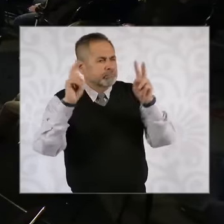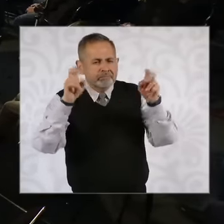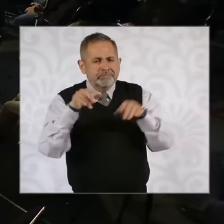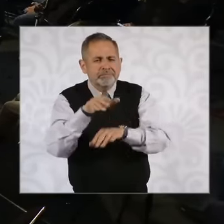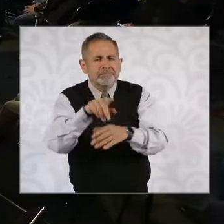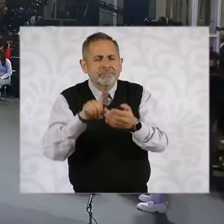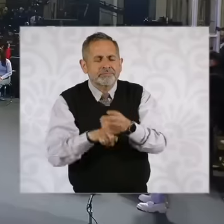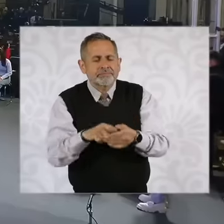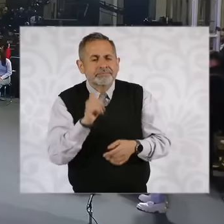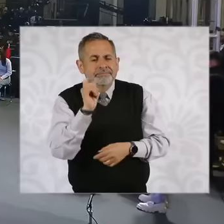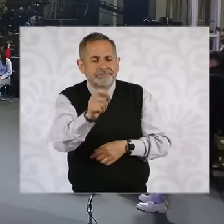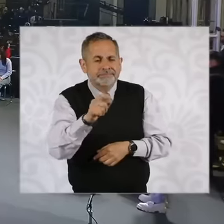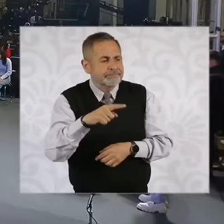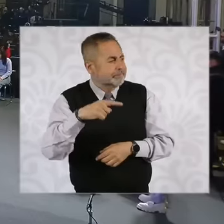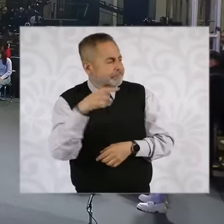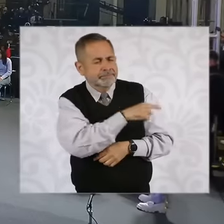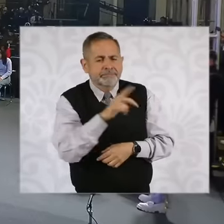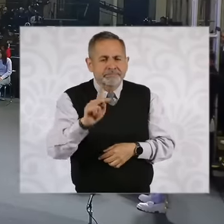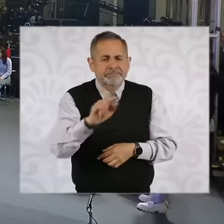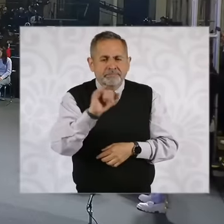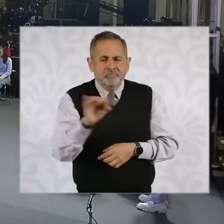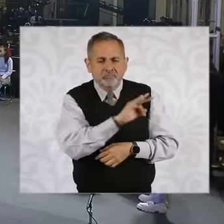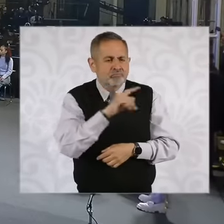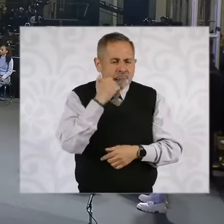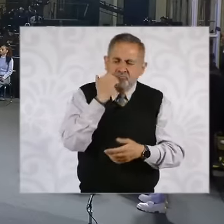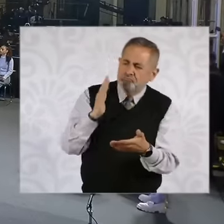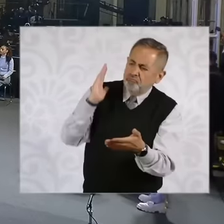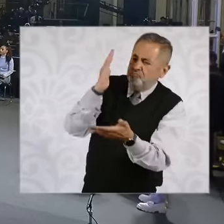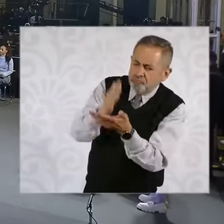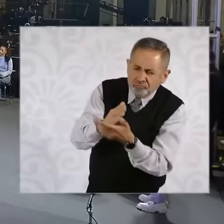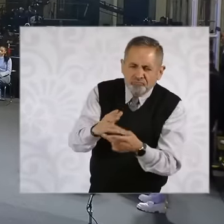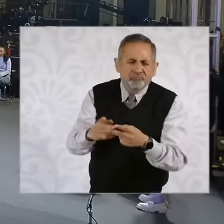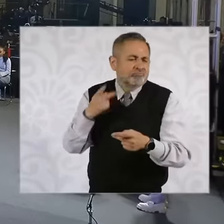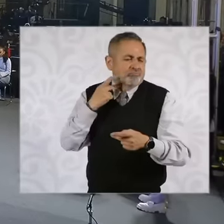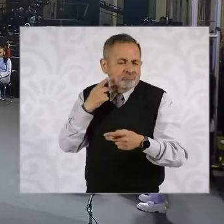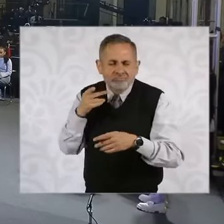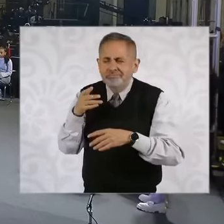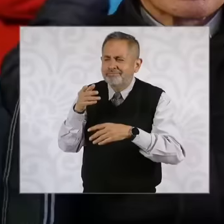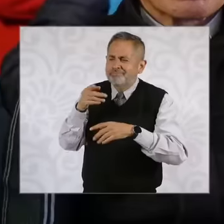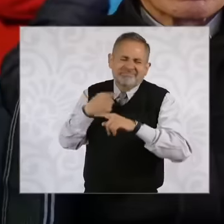the actions of the judiciary to stop political laws and other actions or